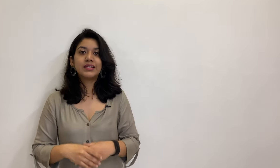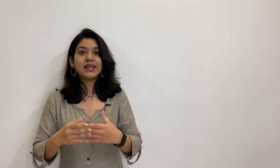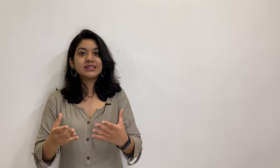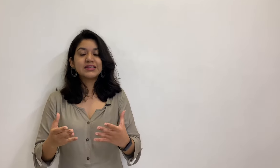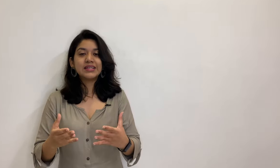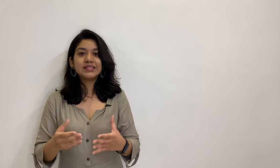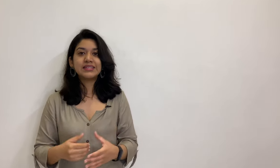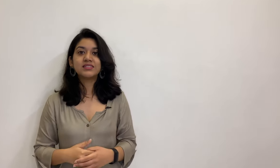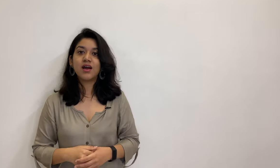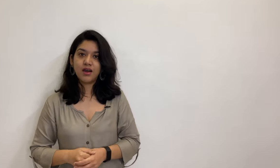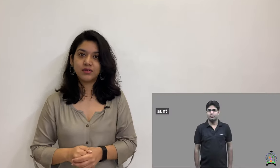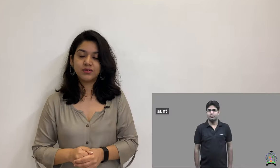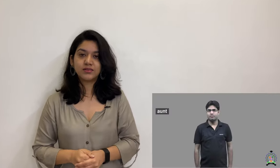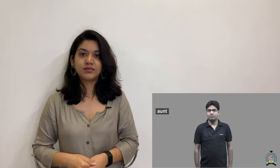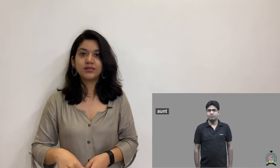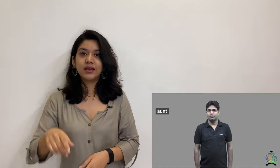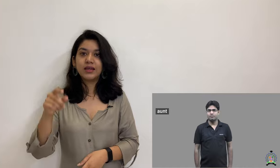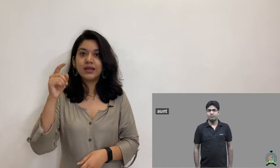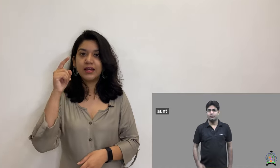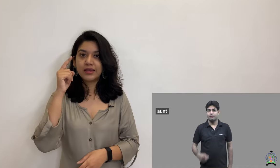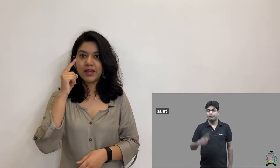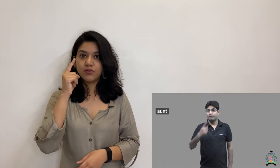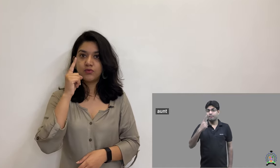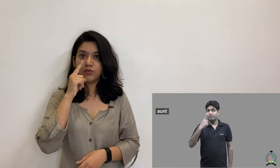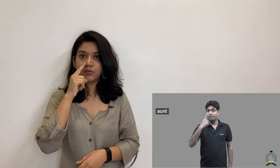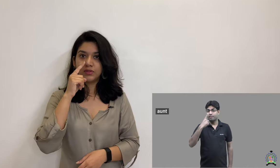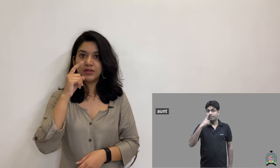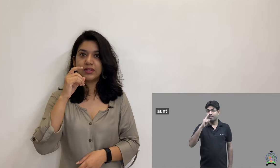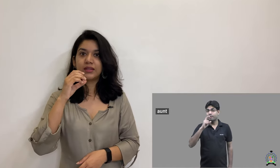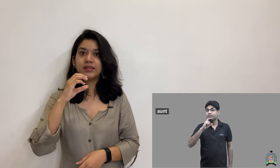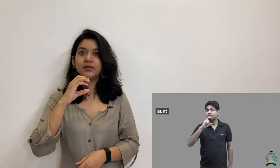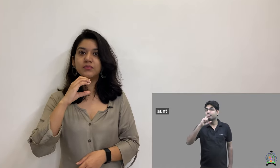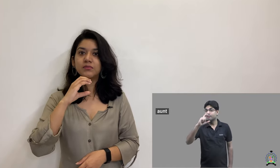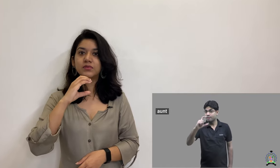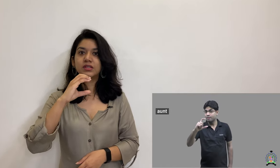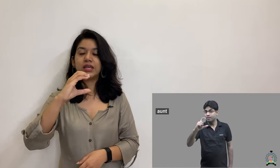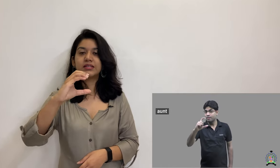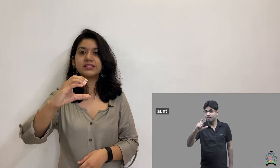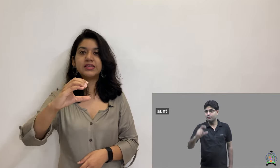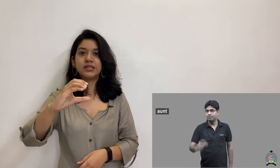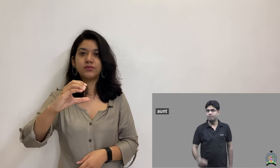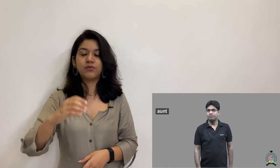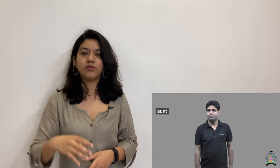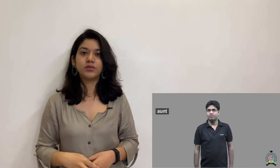Next sign is aunt. Again woman then take a C forward.